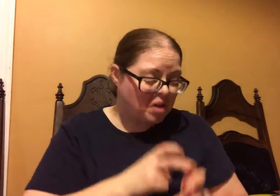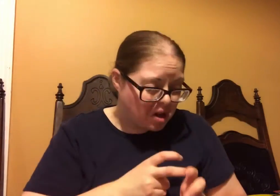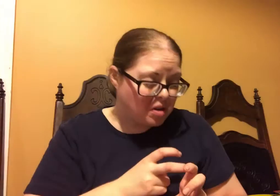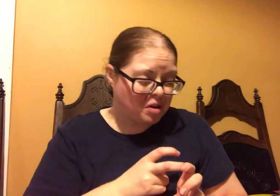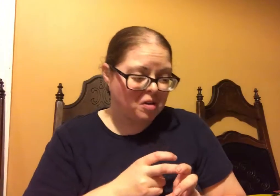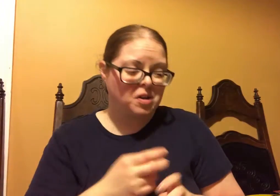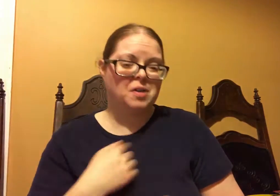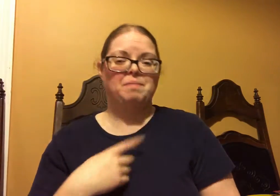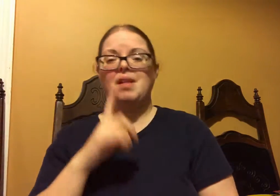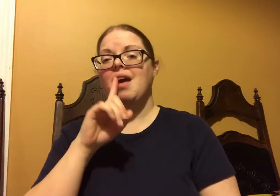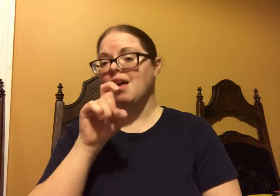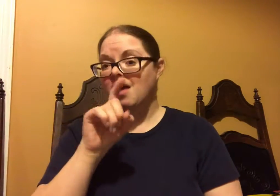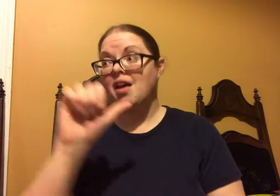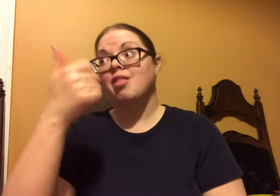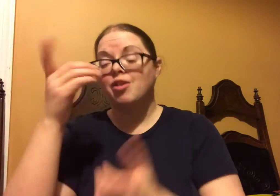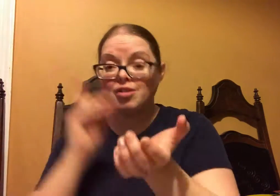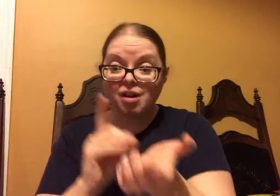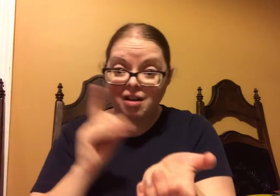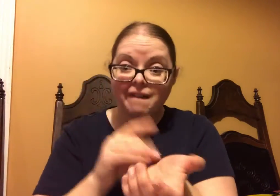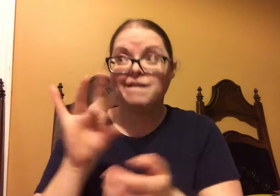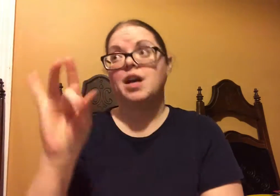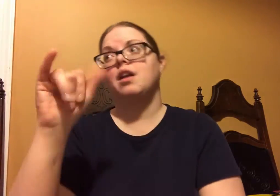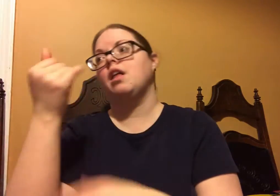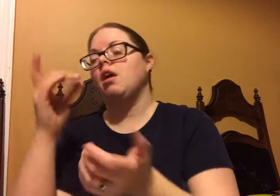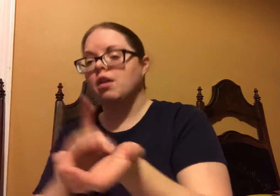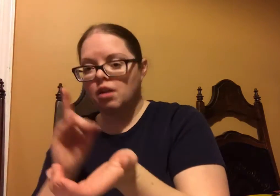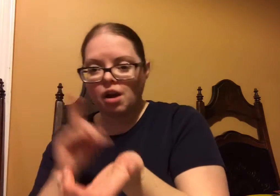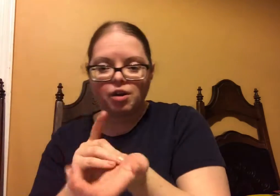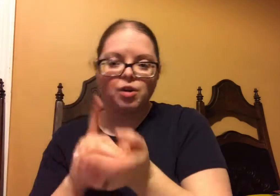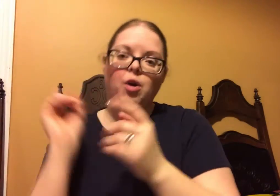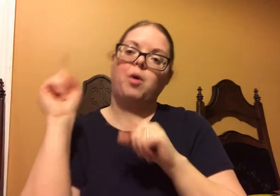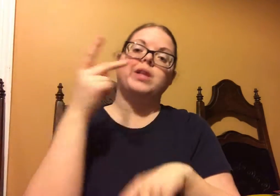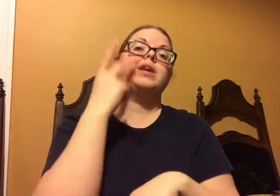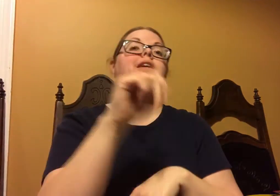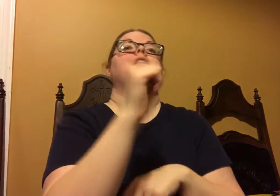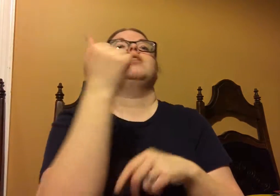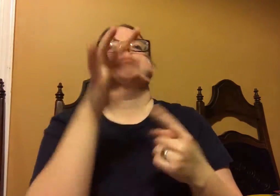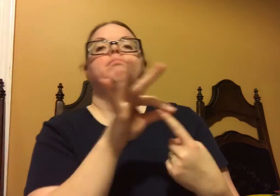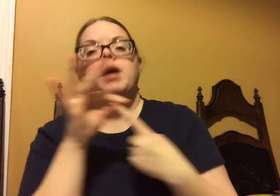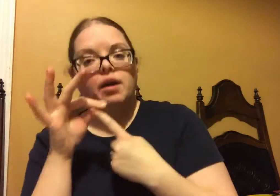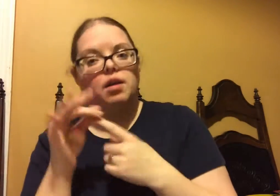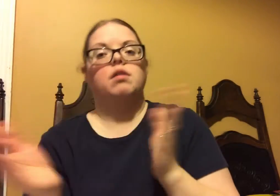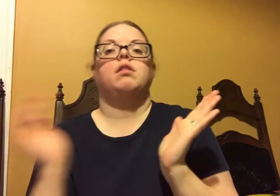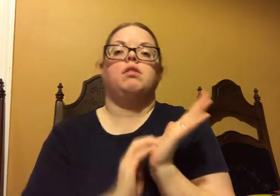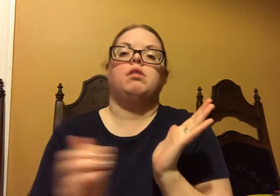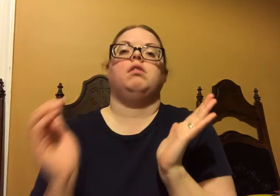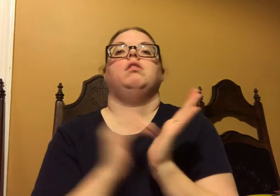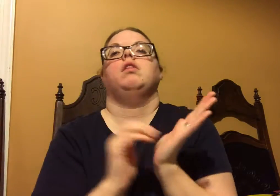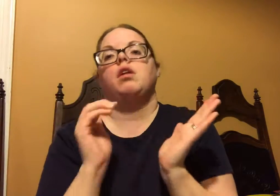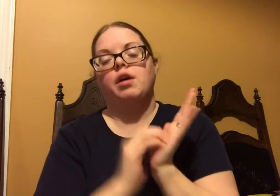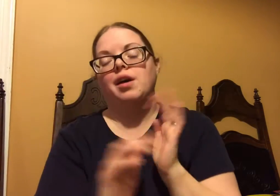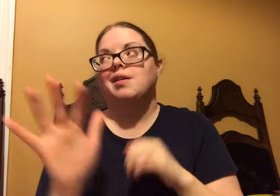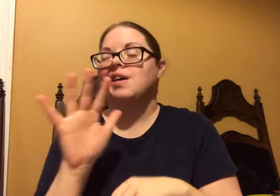eat. And then I would ask other doctors, I would find another specialist.